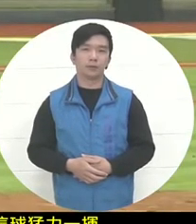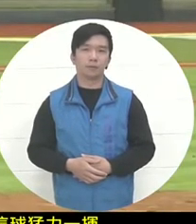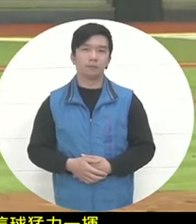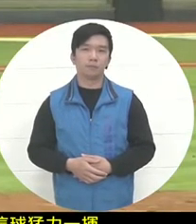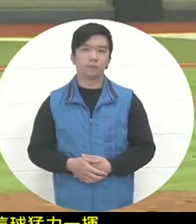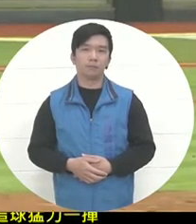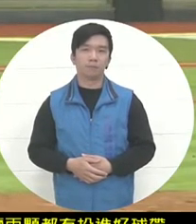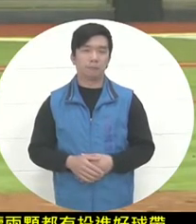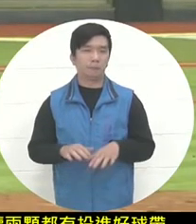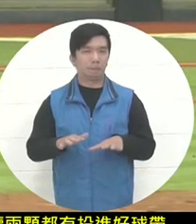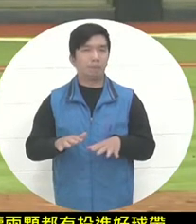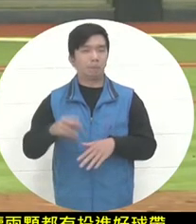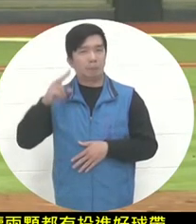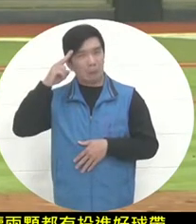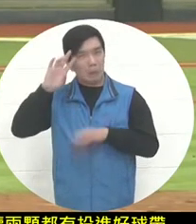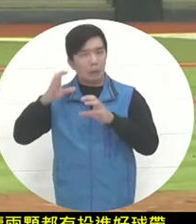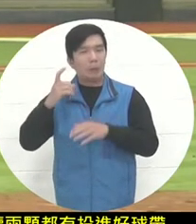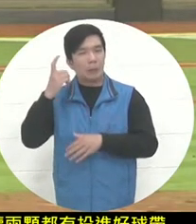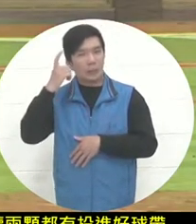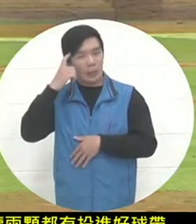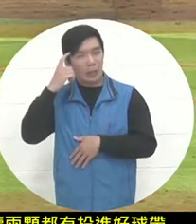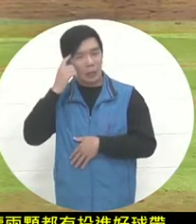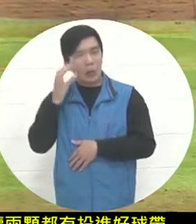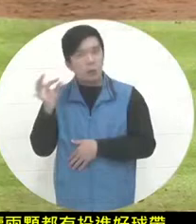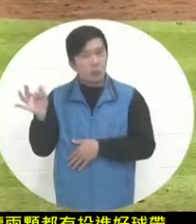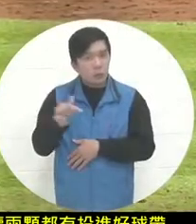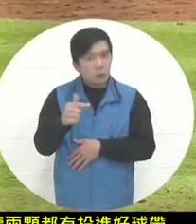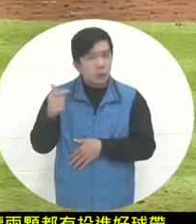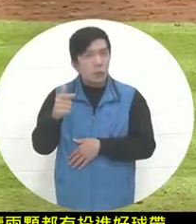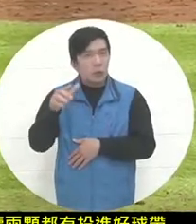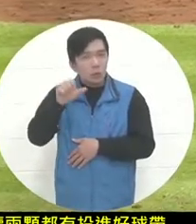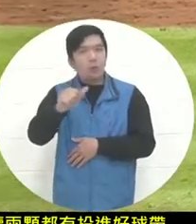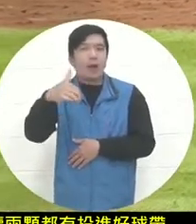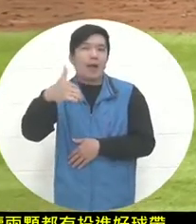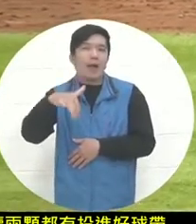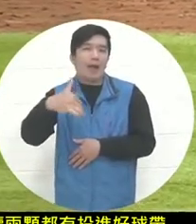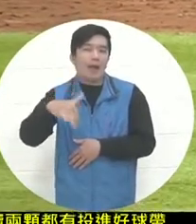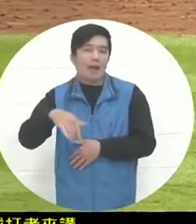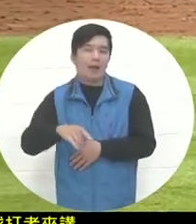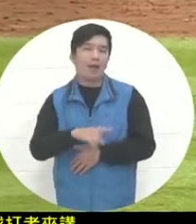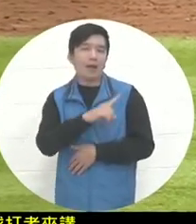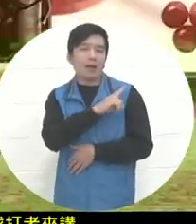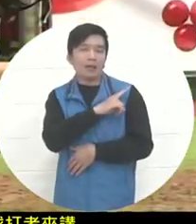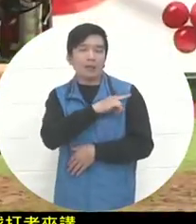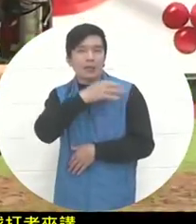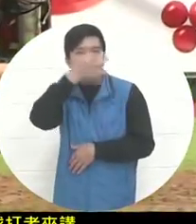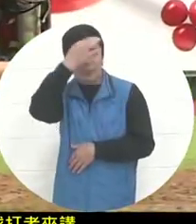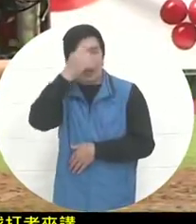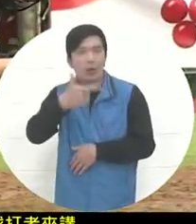the speed of the ball may not be what he thought. The ball has not completely come in yet. The bat had already been swung out,